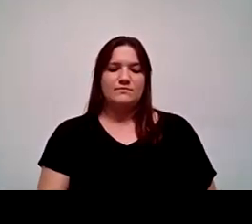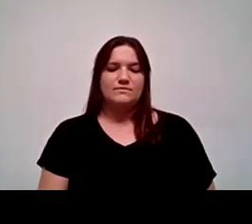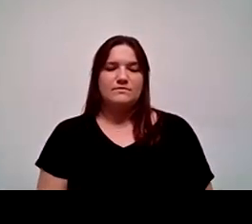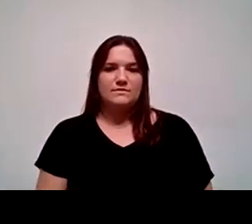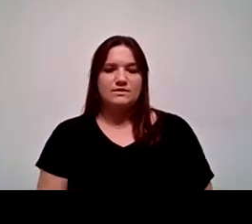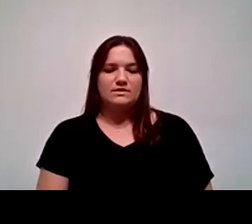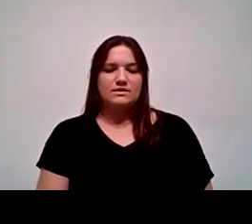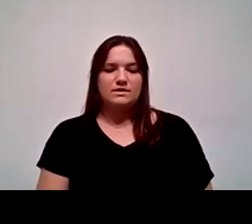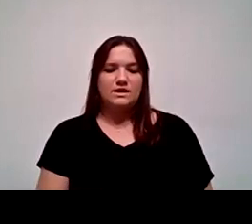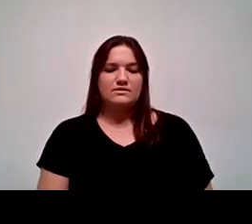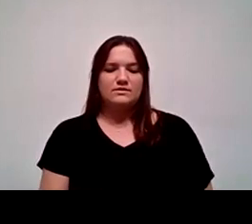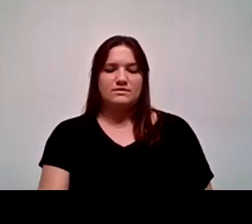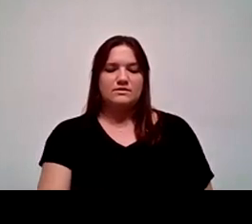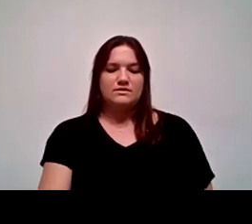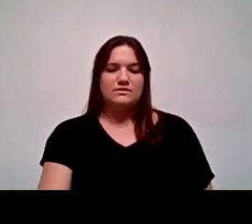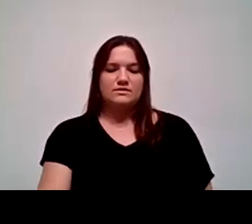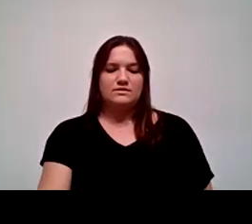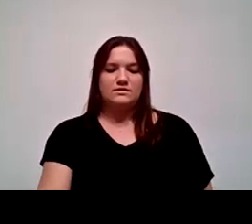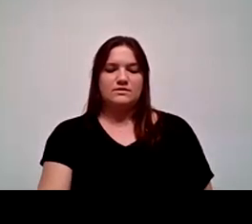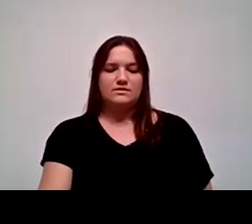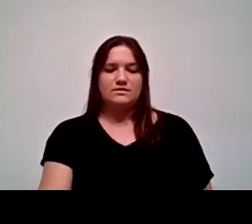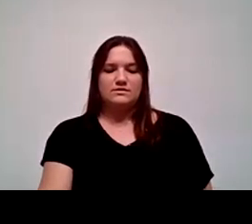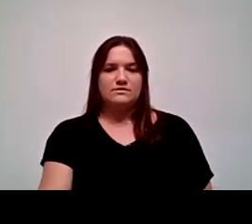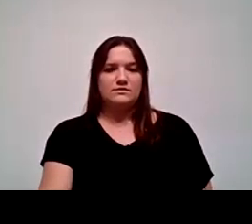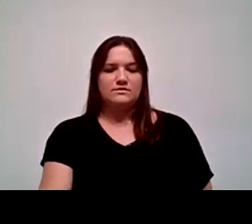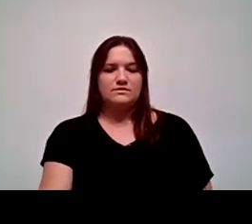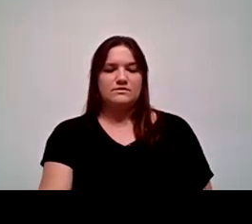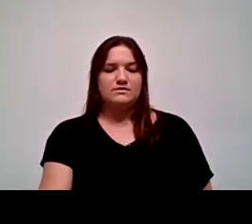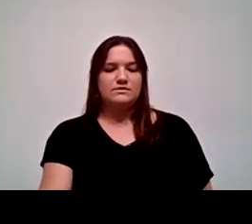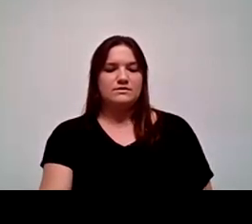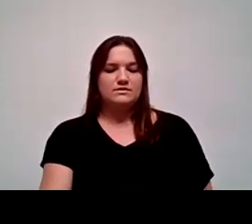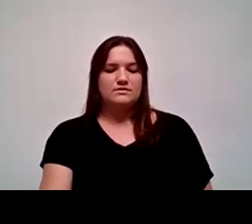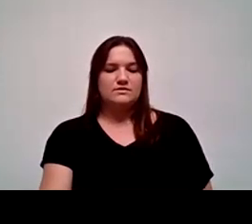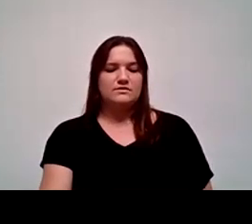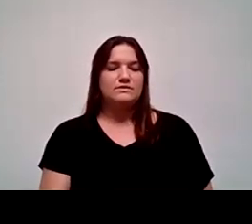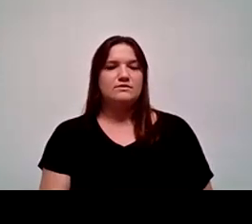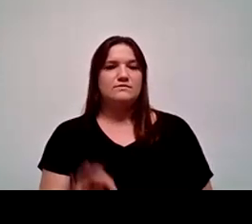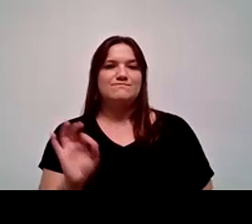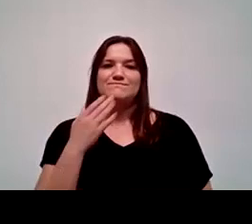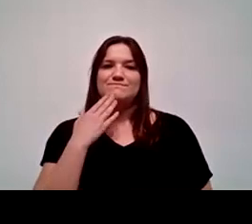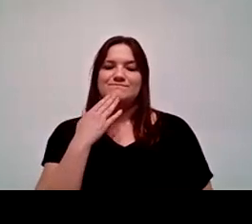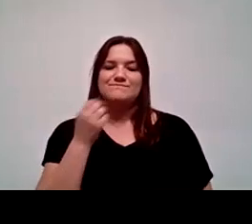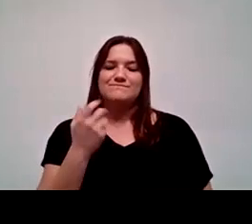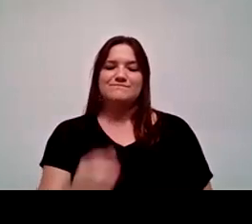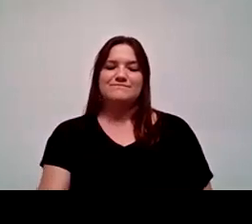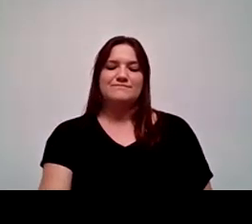I'll turn it over to Dr. Pimentel. Thank you, Dr. Reyna. Well, it's a little hard going last